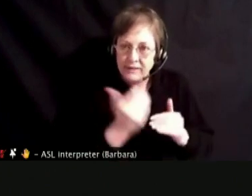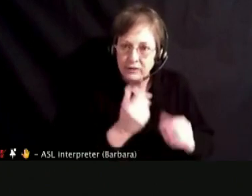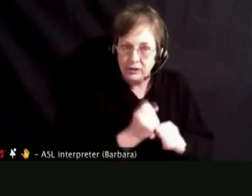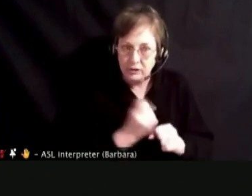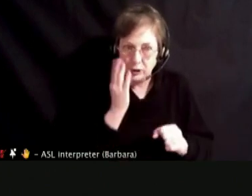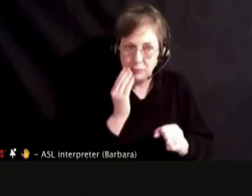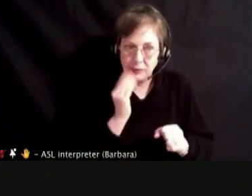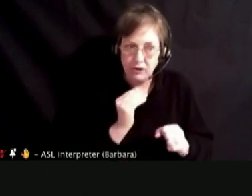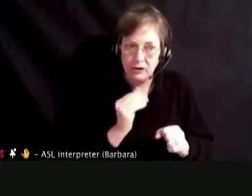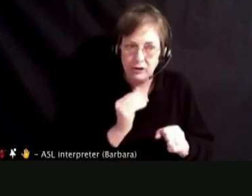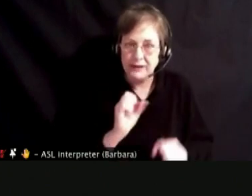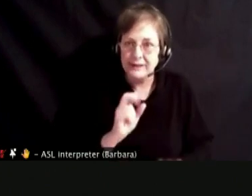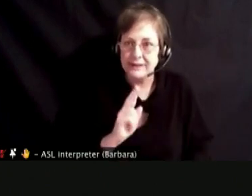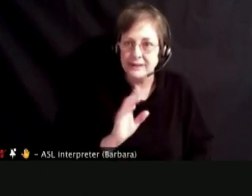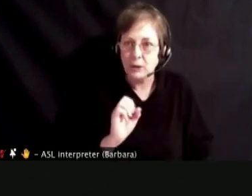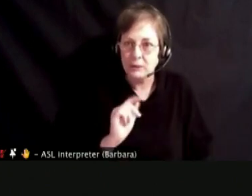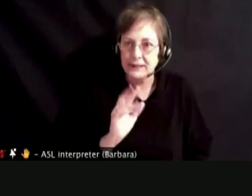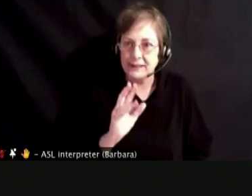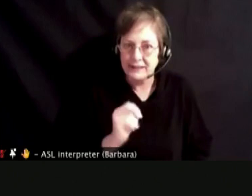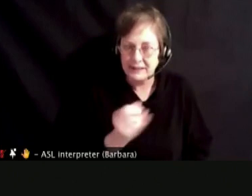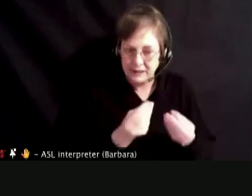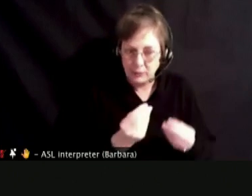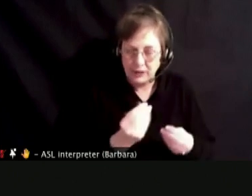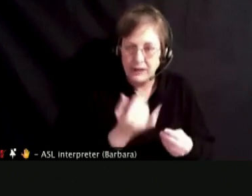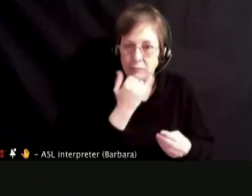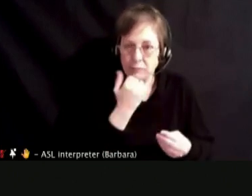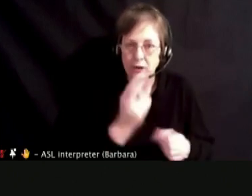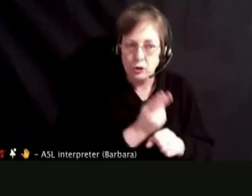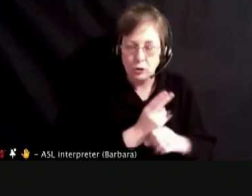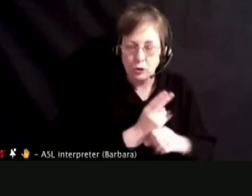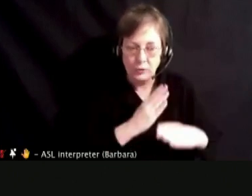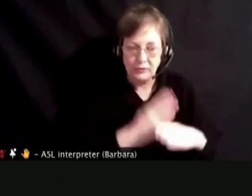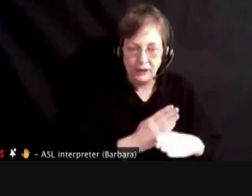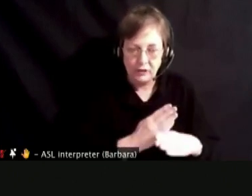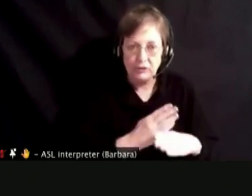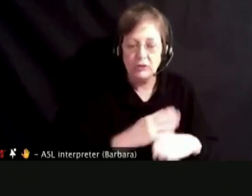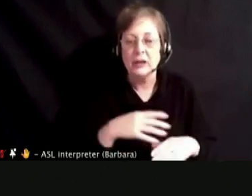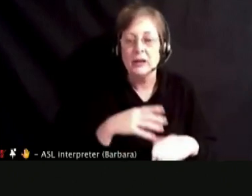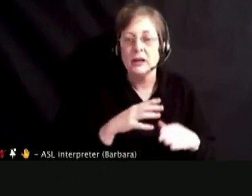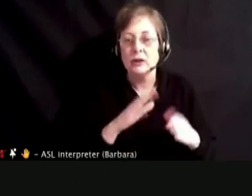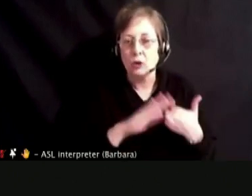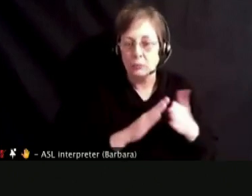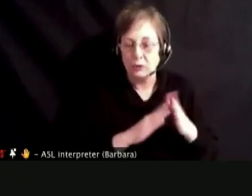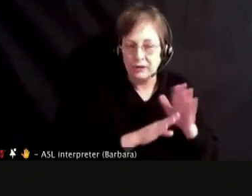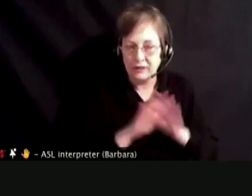MISUSE, PREVENTION AND YOUTH DEVELOPMENT AND COMMUNITY DEVELOPMENT NATIONALLY AND INTERNATIONALLY.